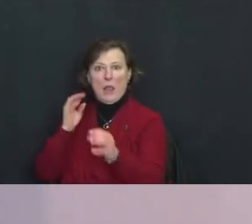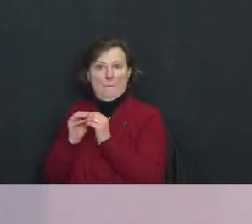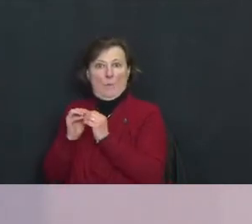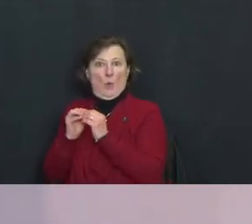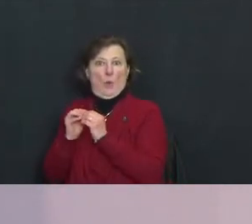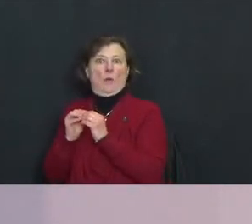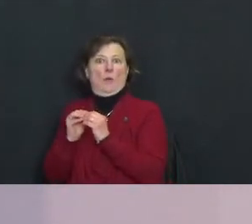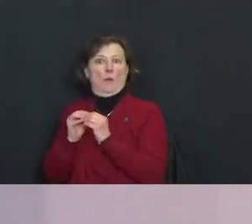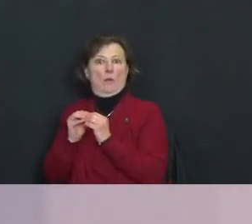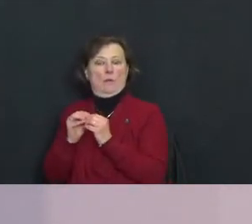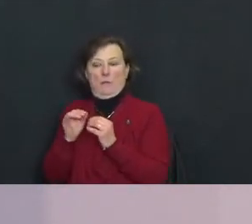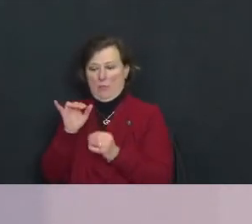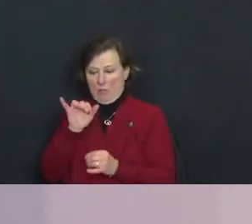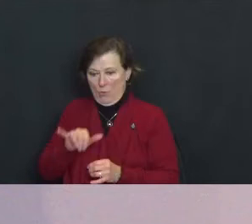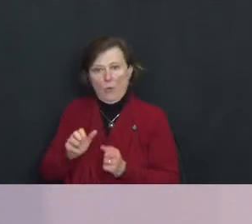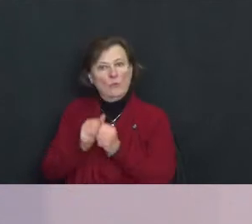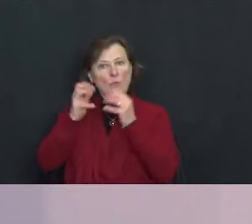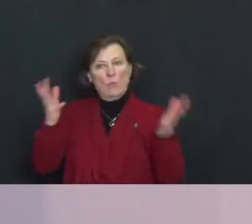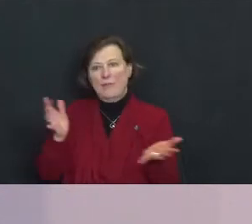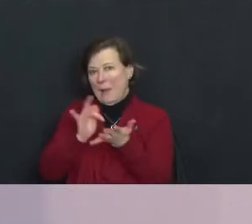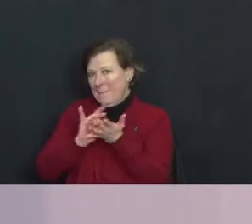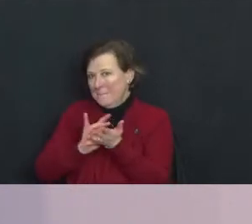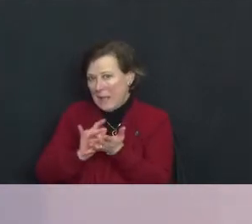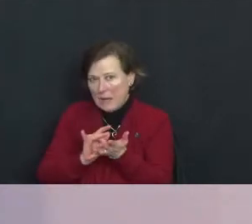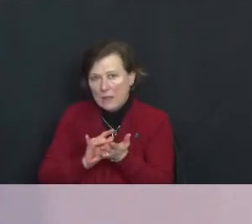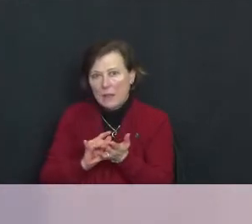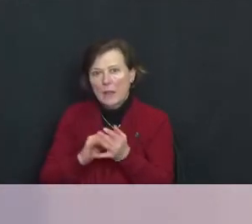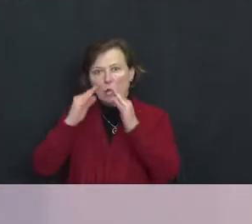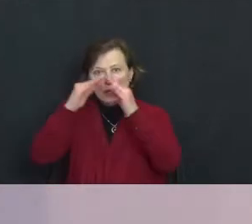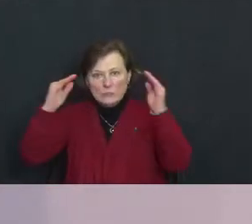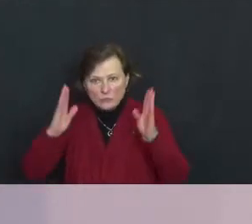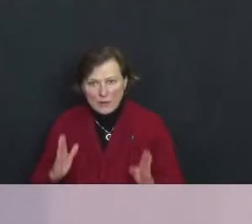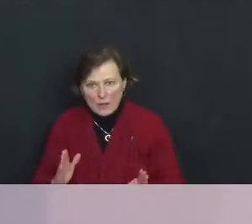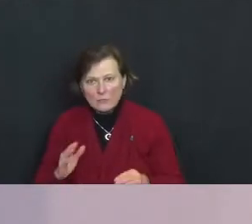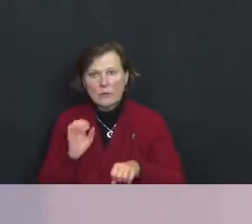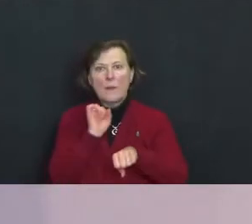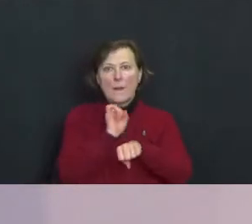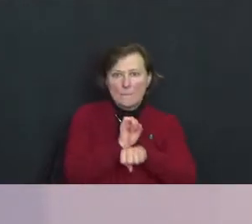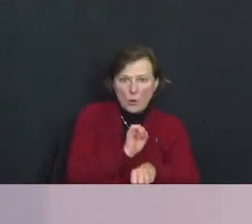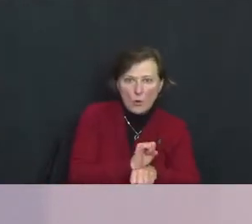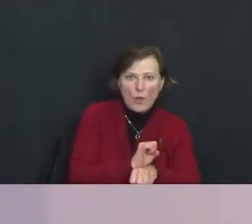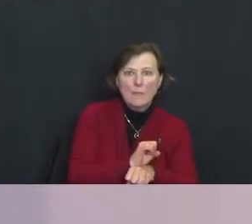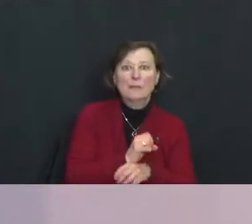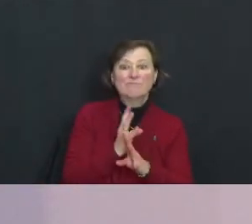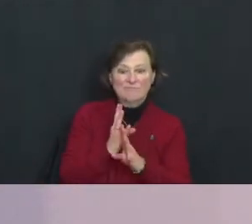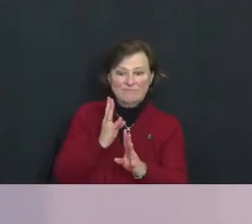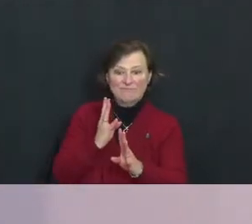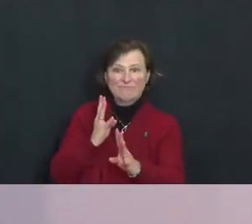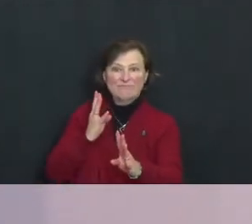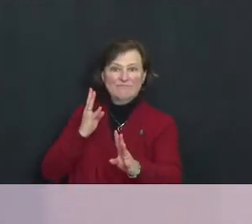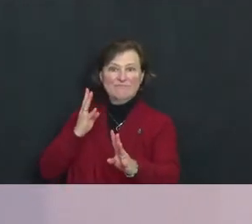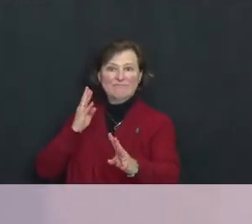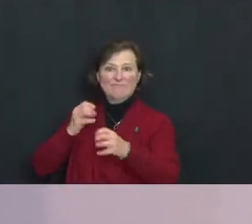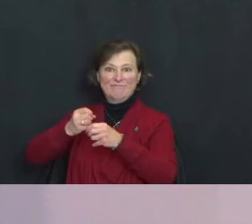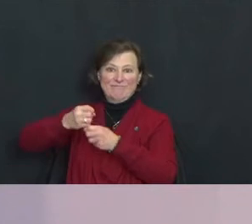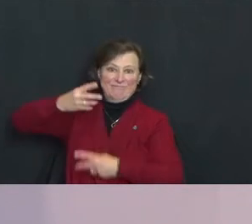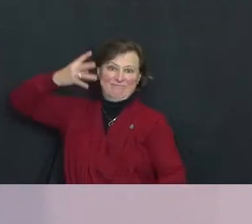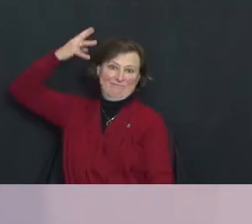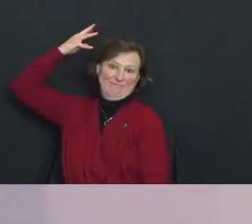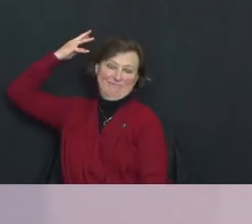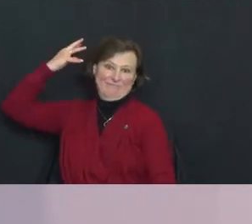Those without adequate medical care, shelter or employment is also growing by the day and